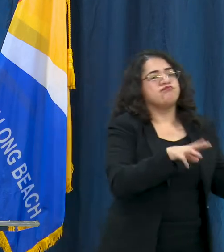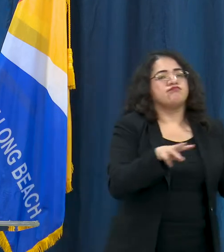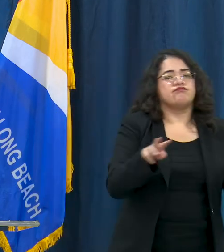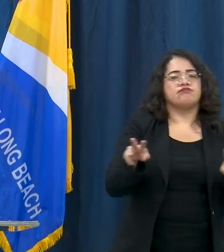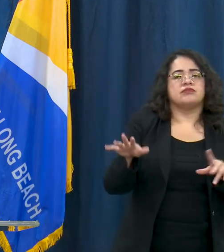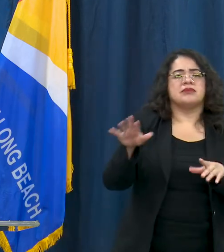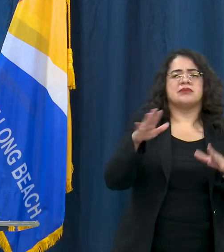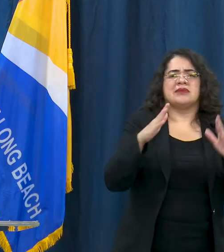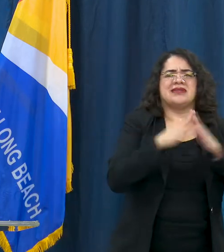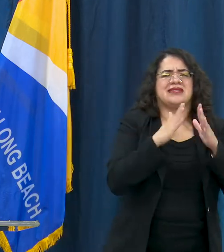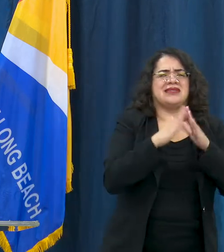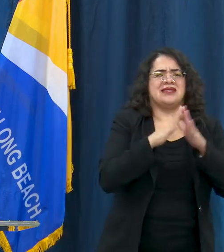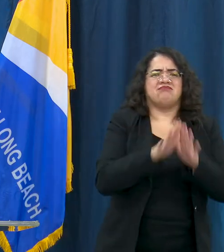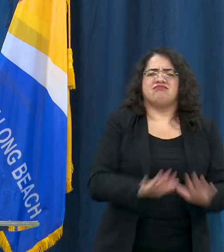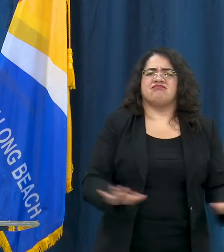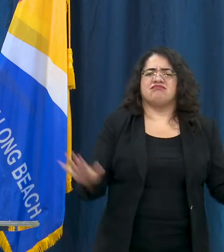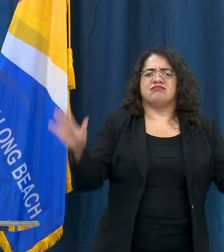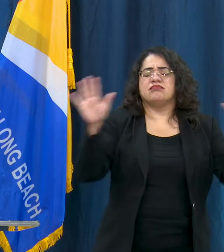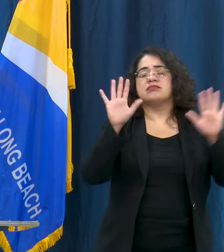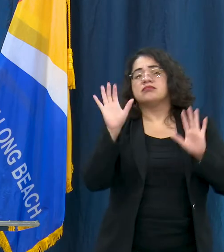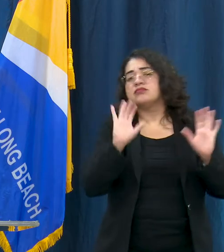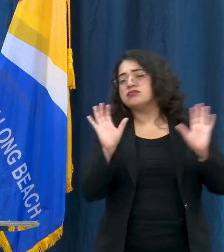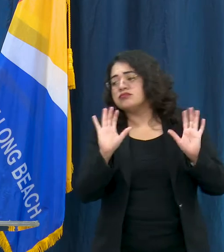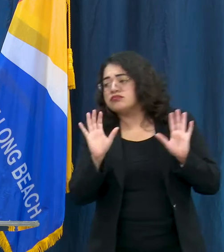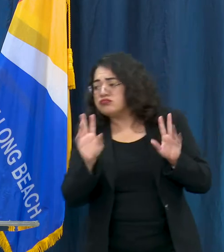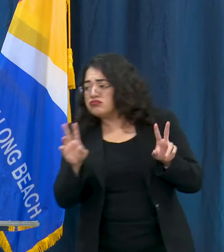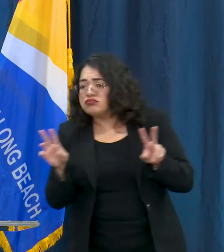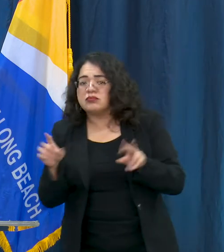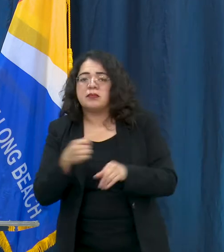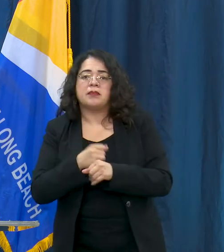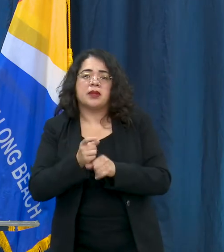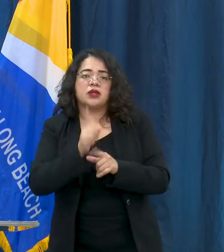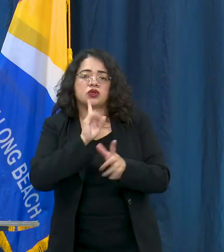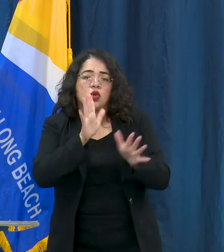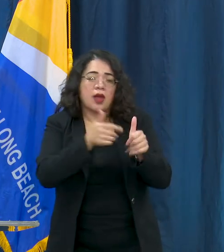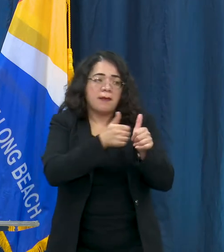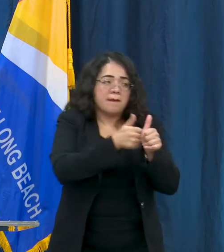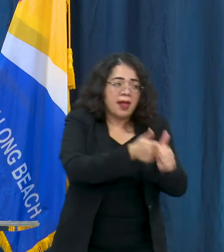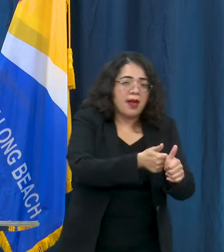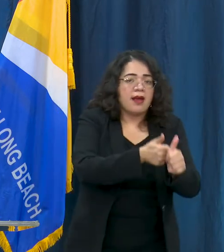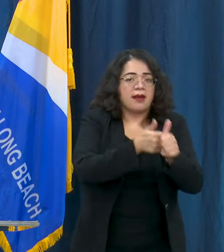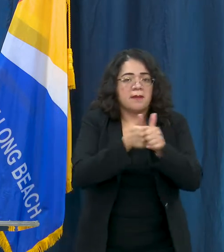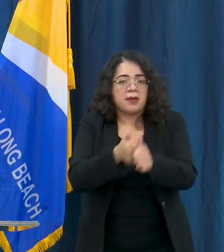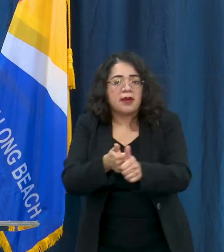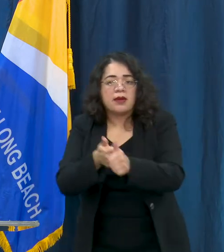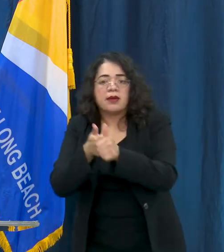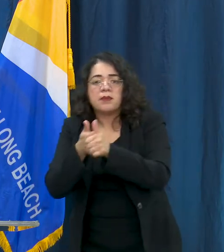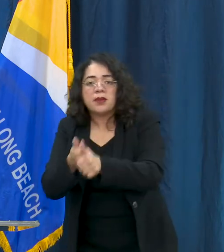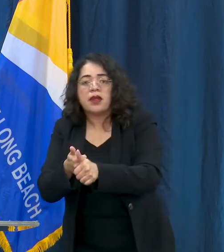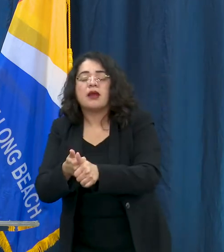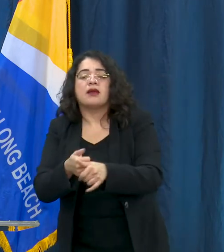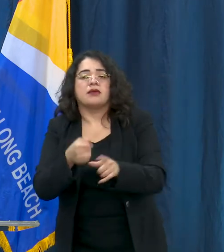the city to look for compliance and to make sure that the compliance was happening. So they did